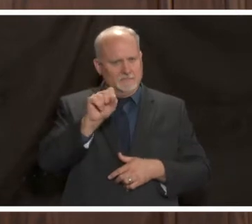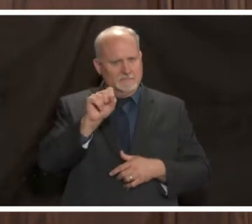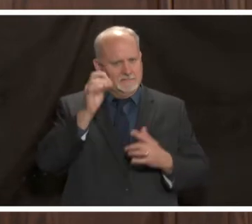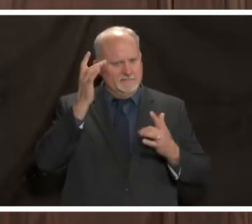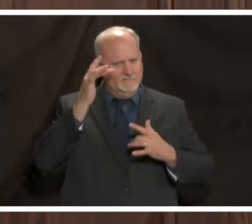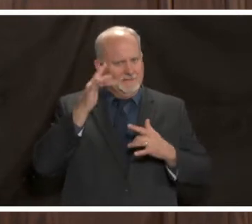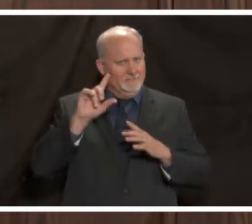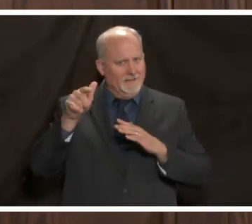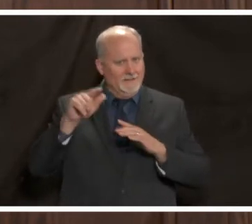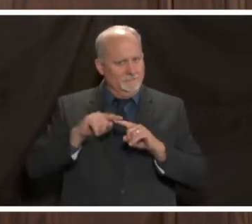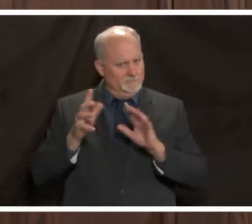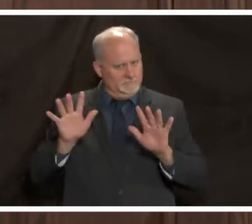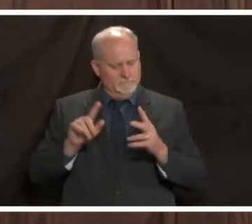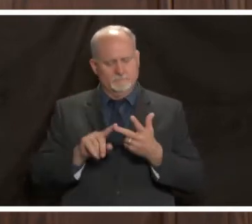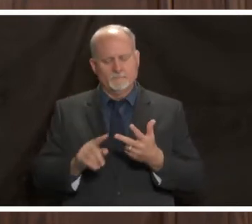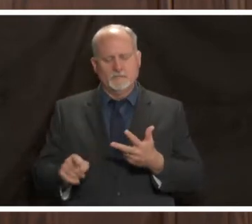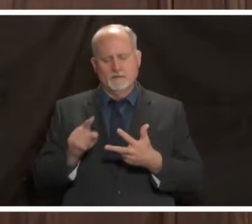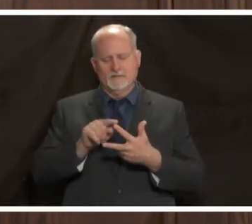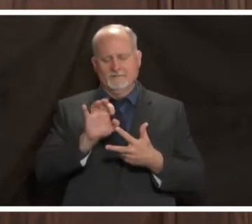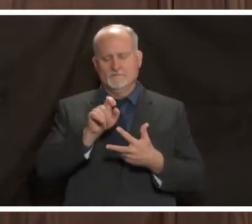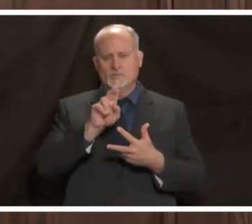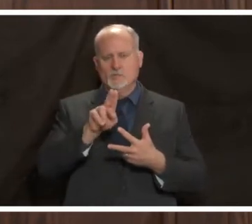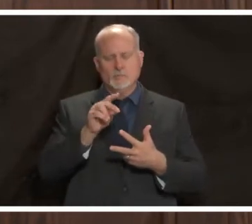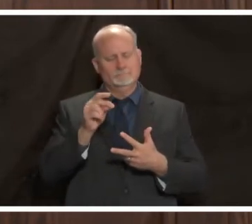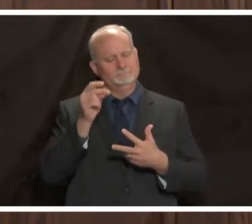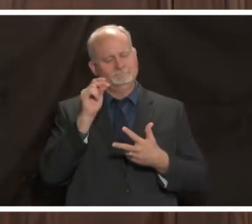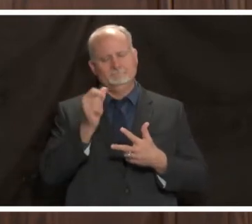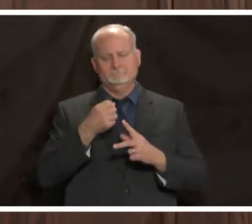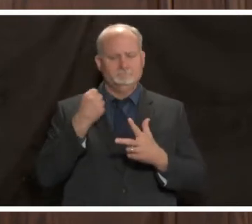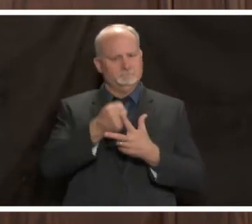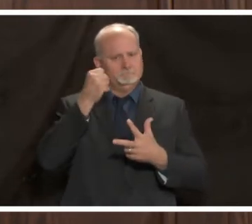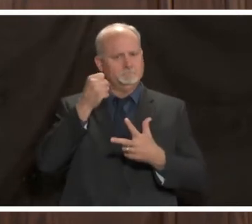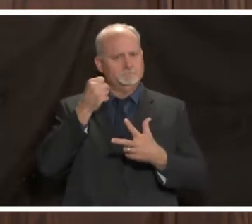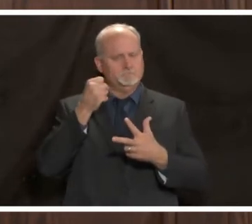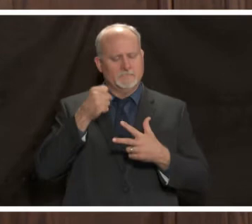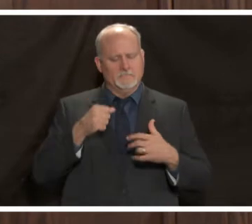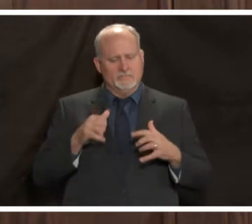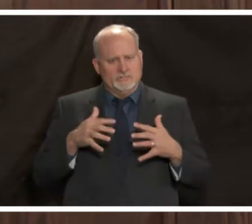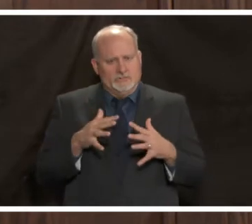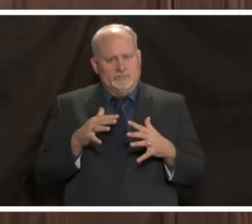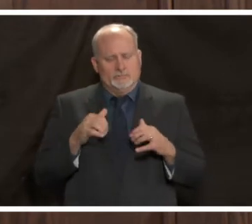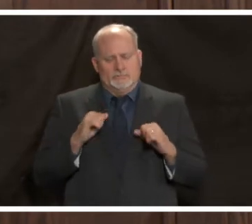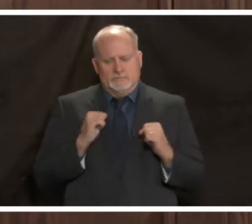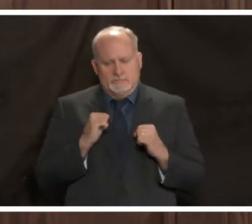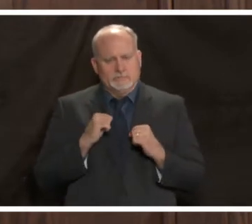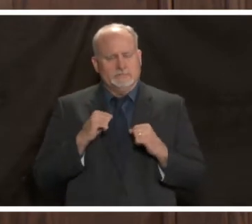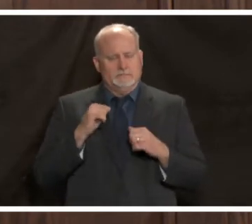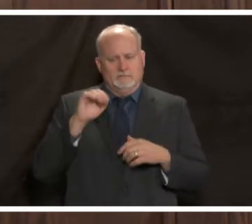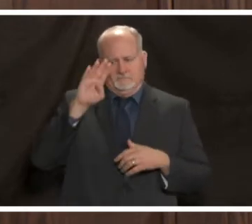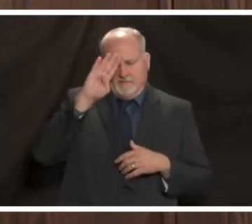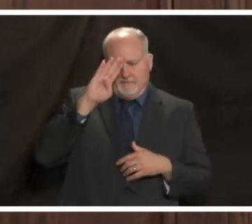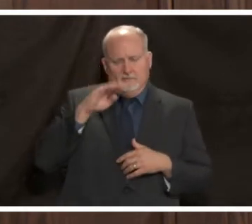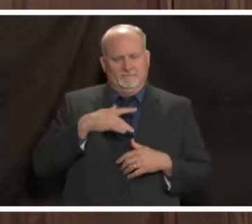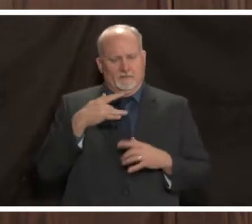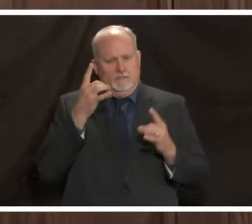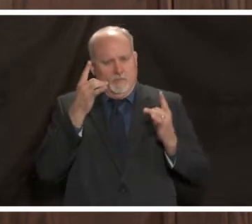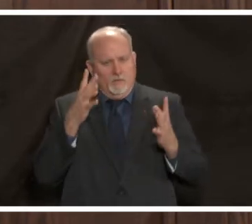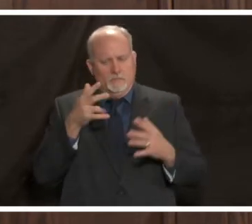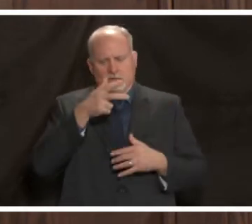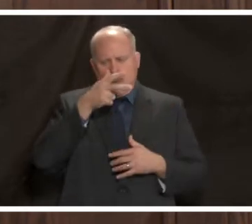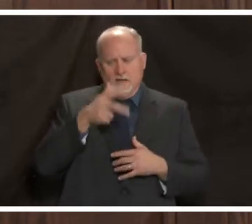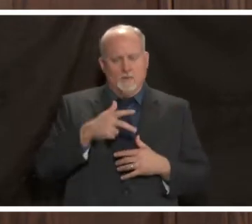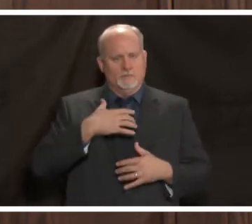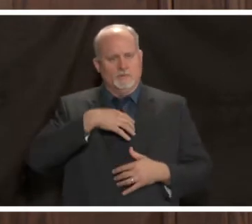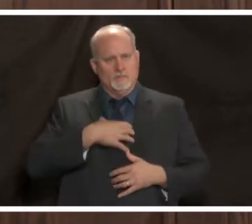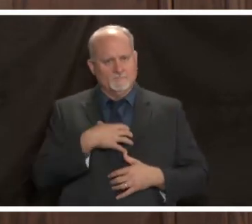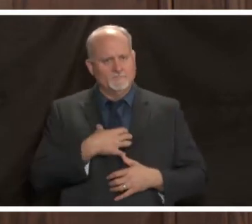flu is a rapid immediate onset of chills figure fever feeling horrible with the cough the cough